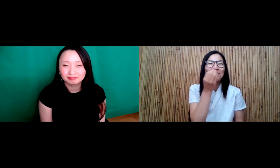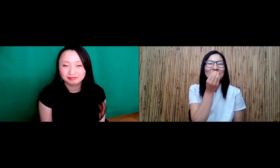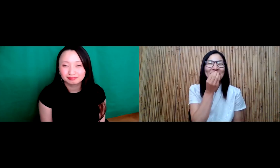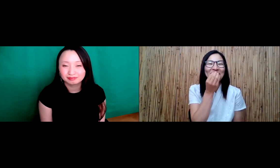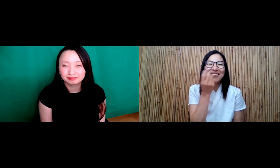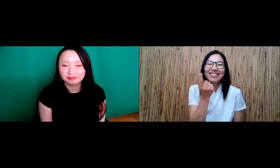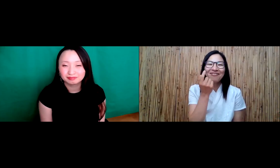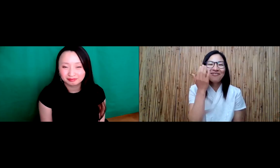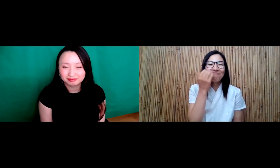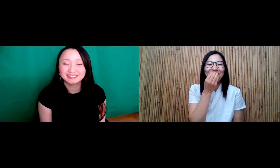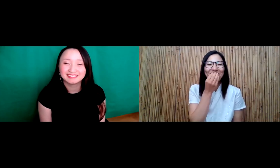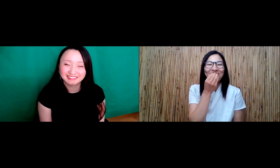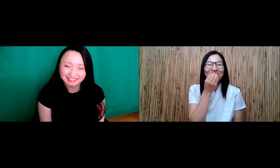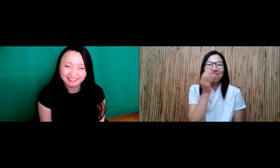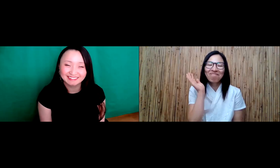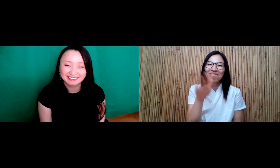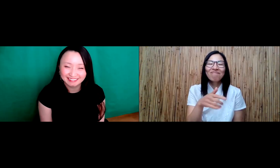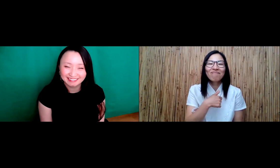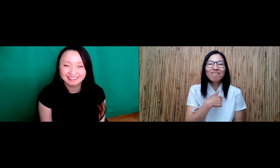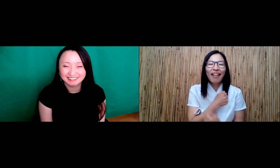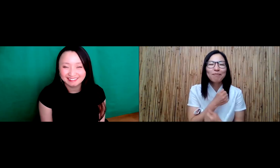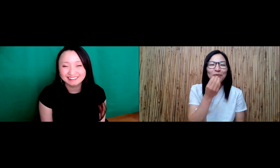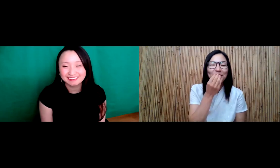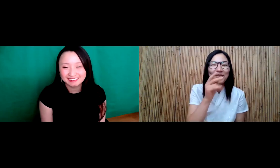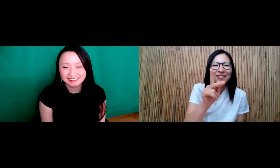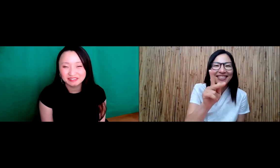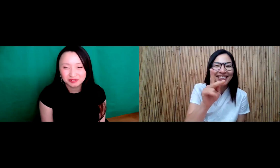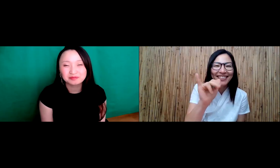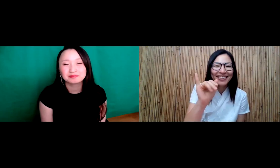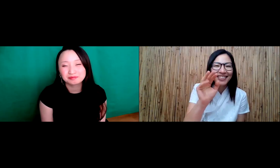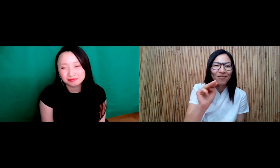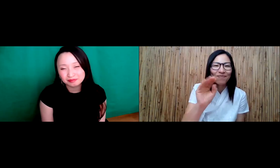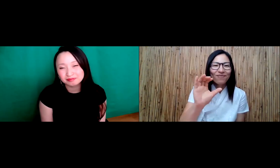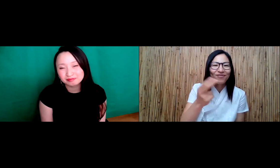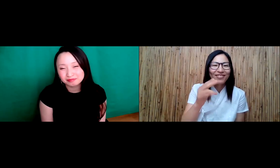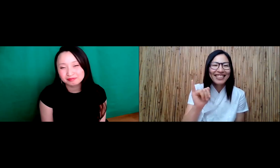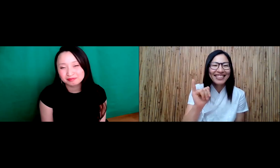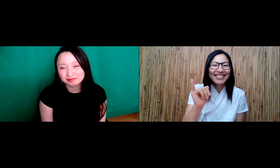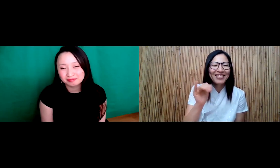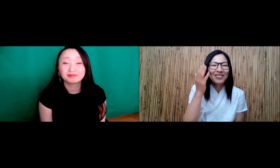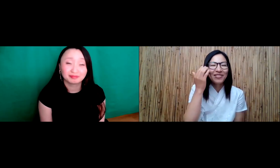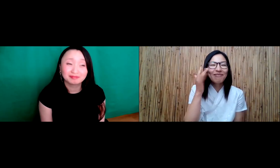America I take my shoes off when I enter house because that's what I do back home.